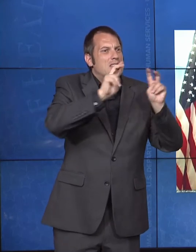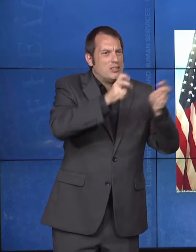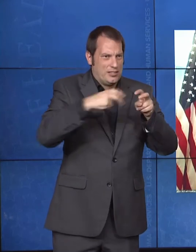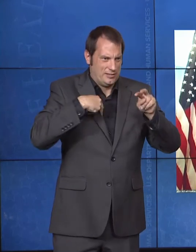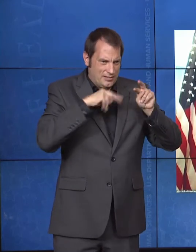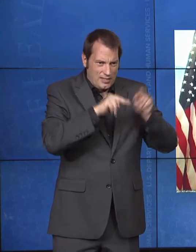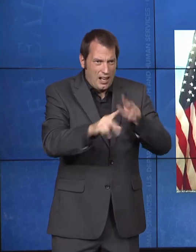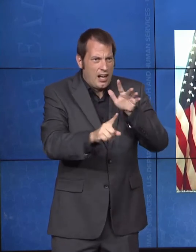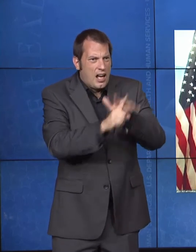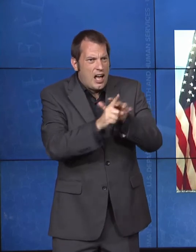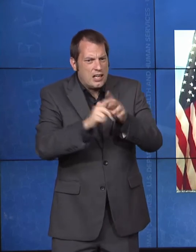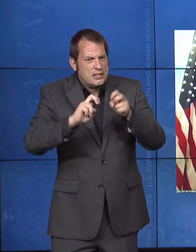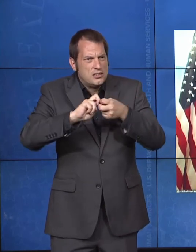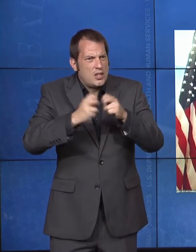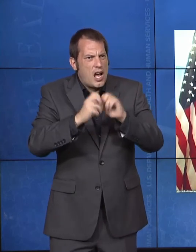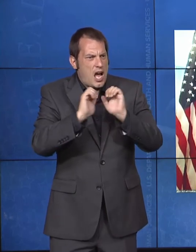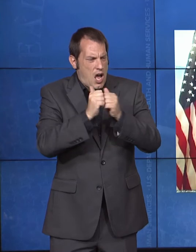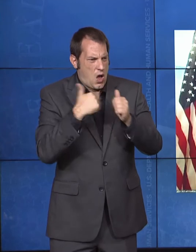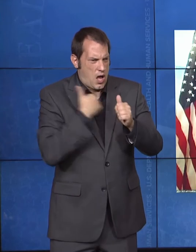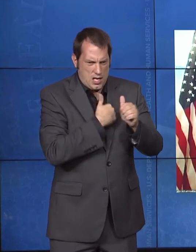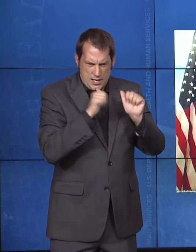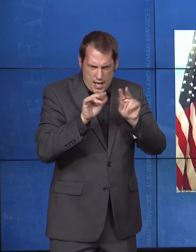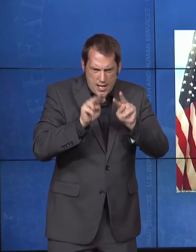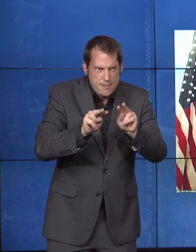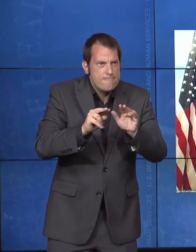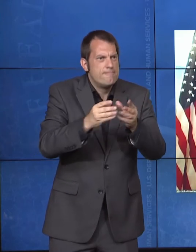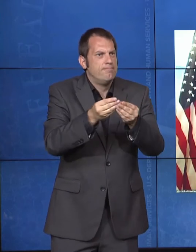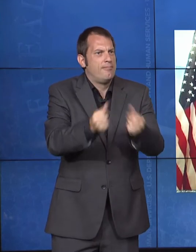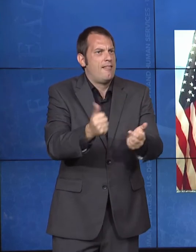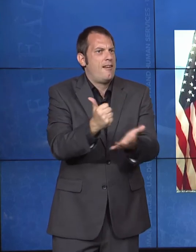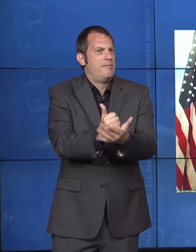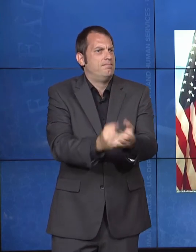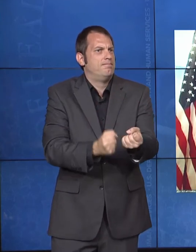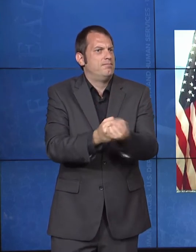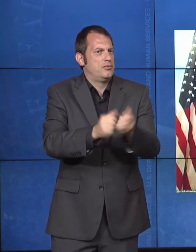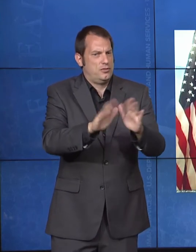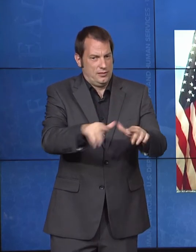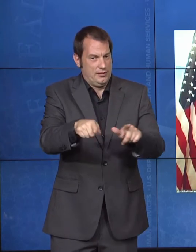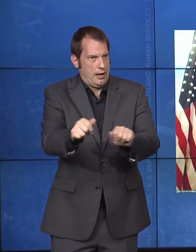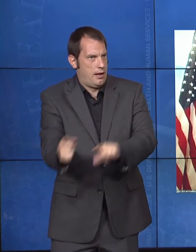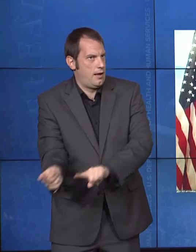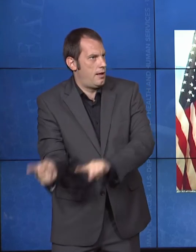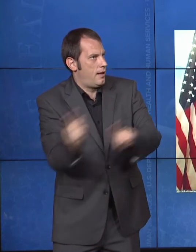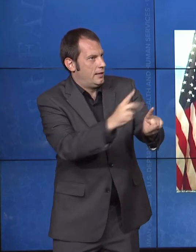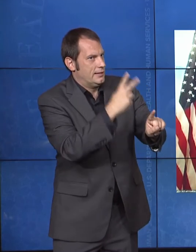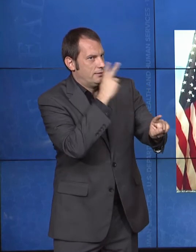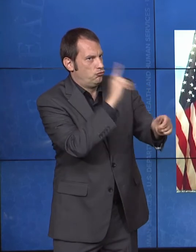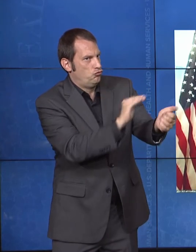for a definitive diagnosis. In person medical appointments can present unique challenges